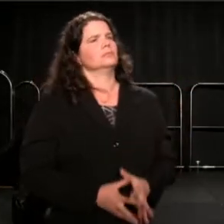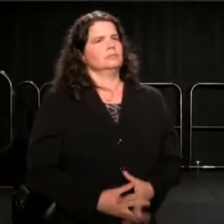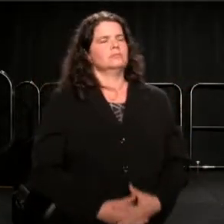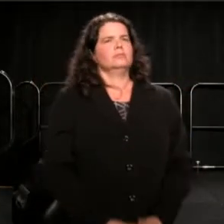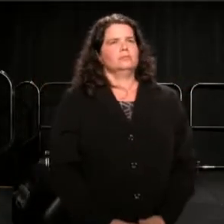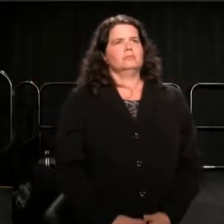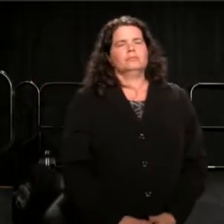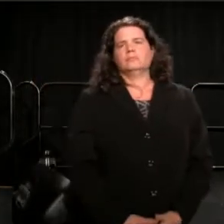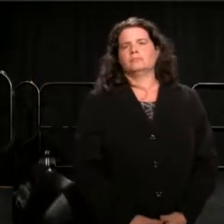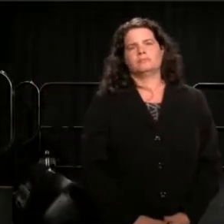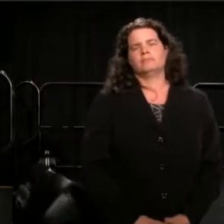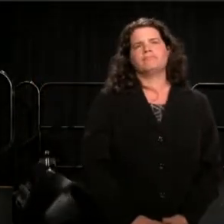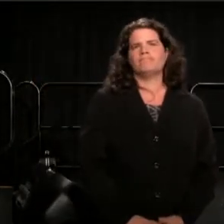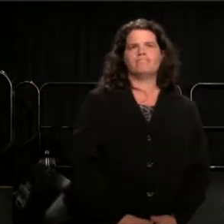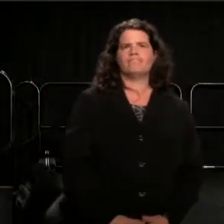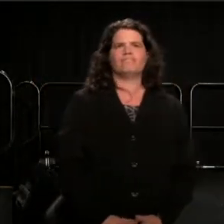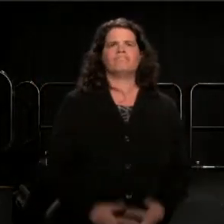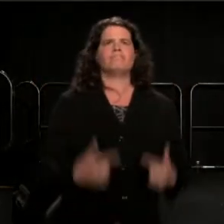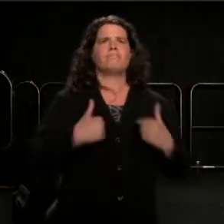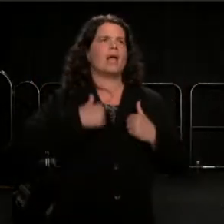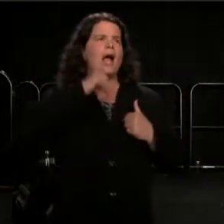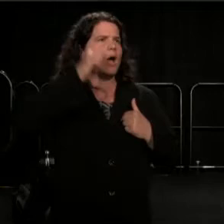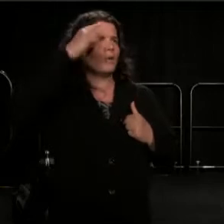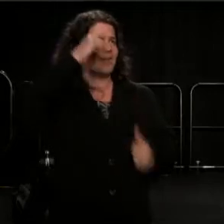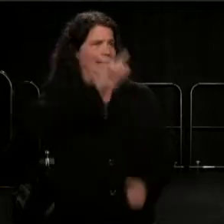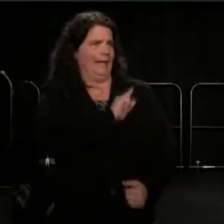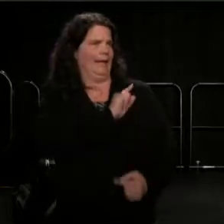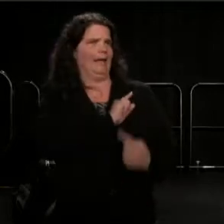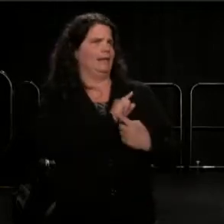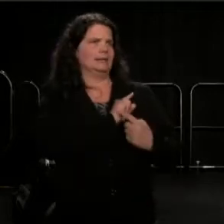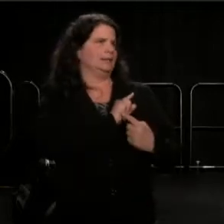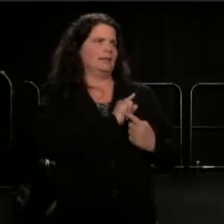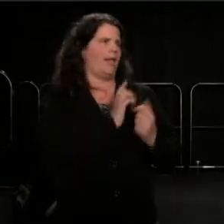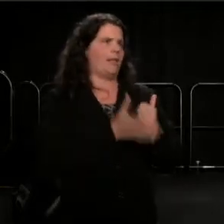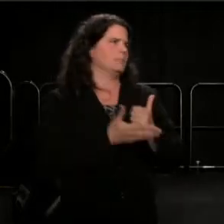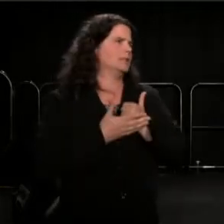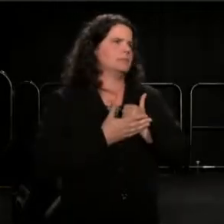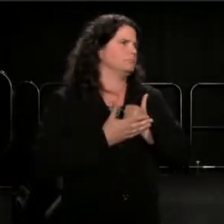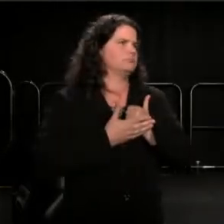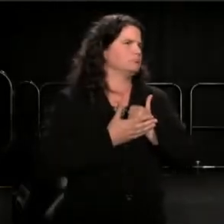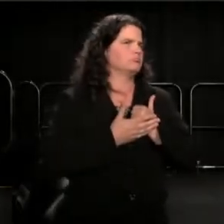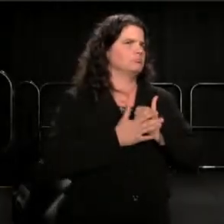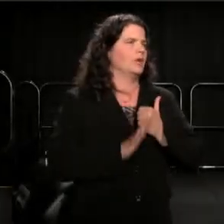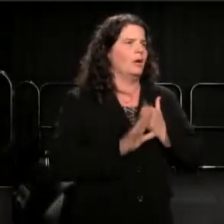I hope that the Wilson extraordinary essay,